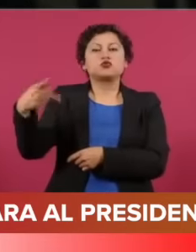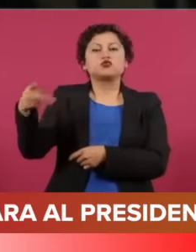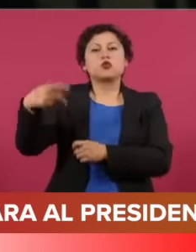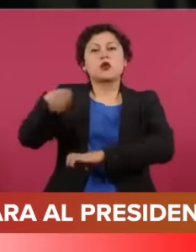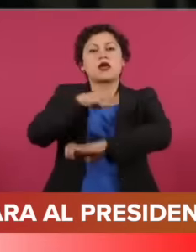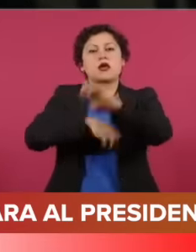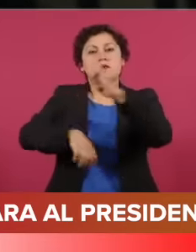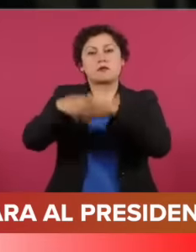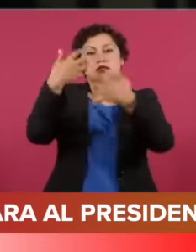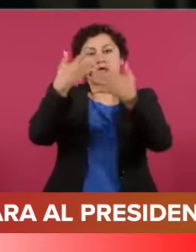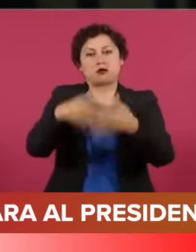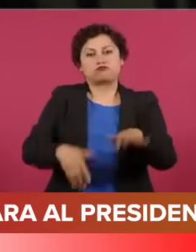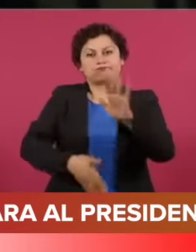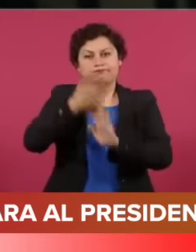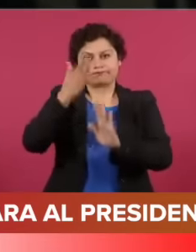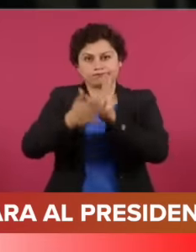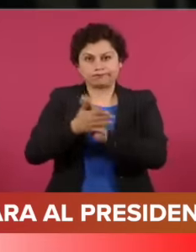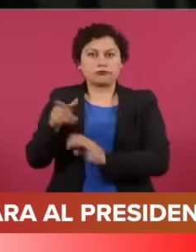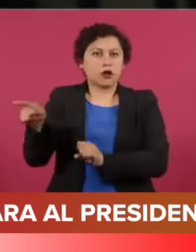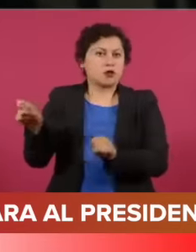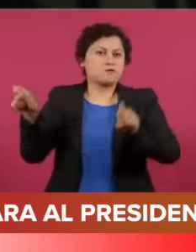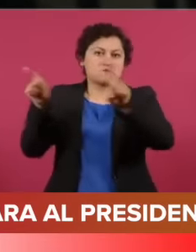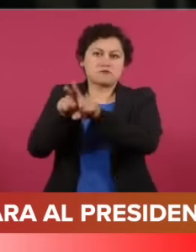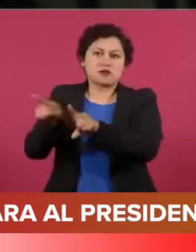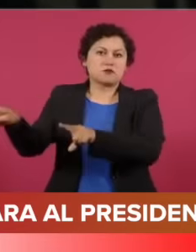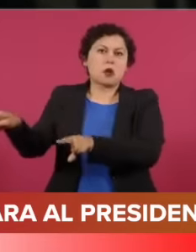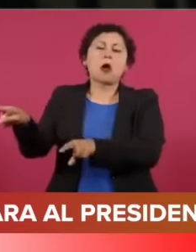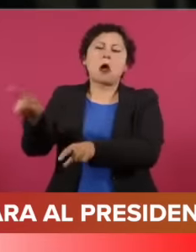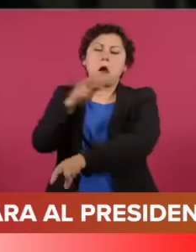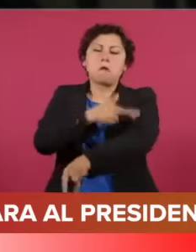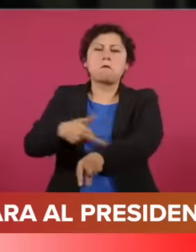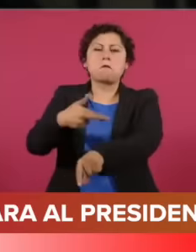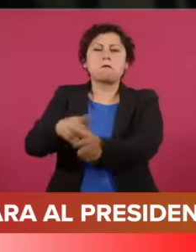is, they have several benefits and well, we know this occurred after a long litigation